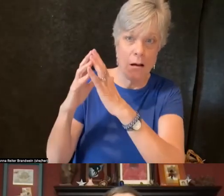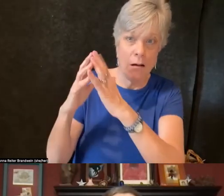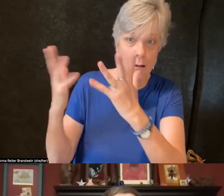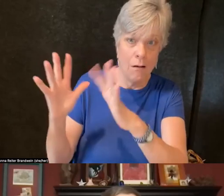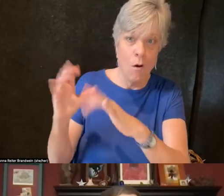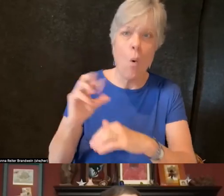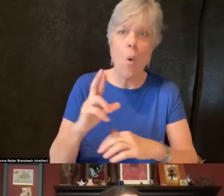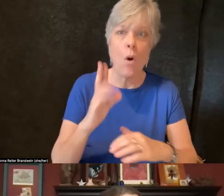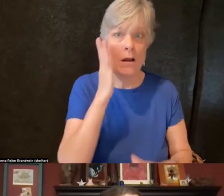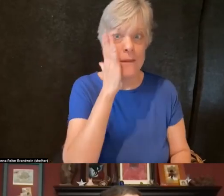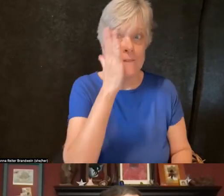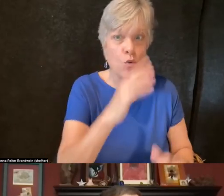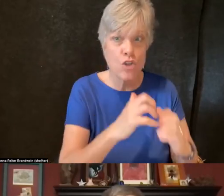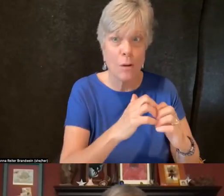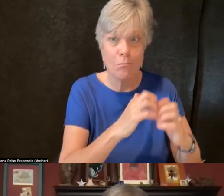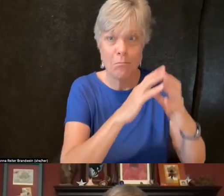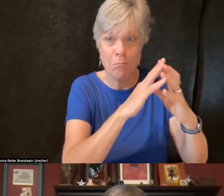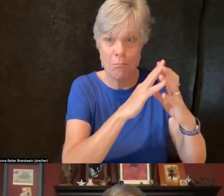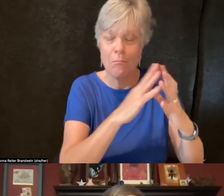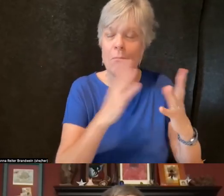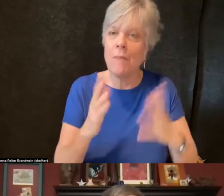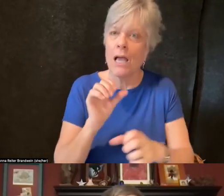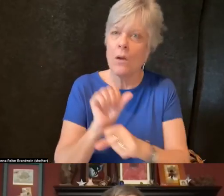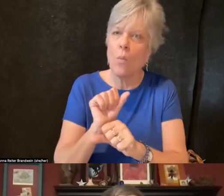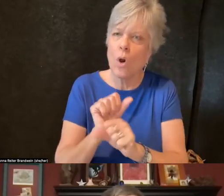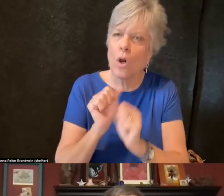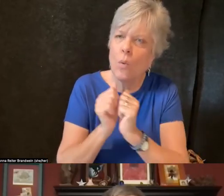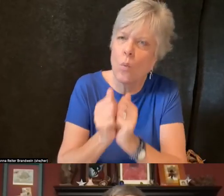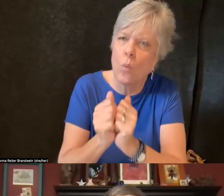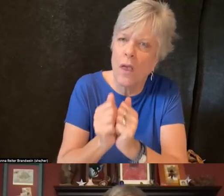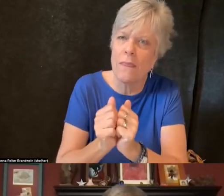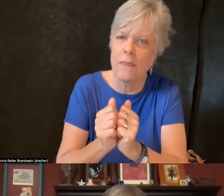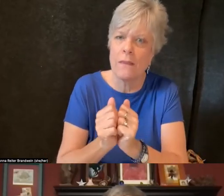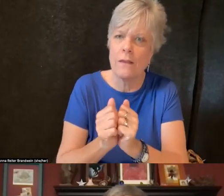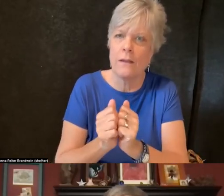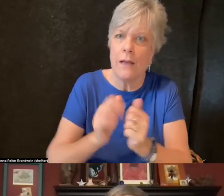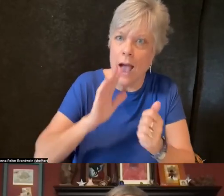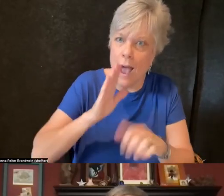might work with intentionally Latinx student organization,